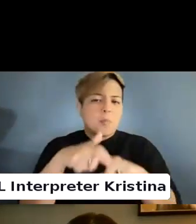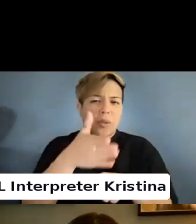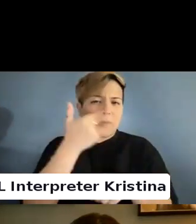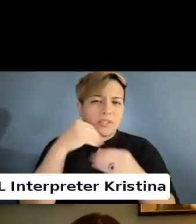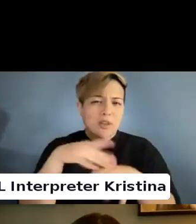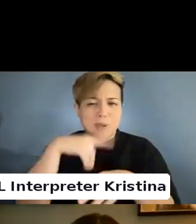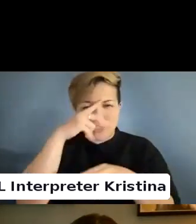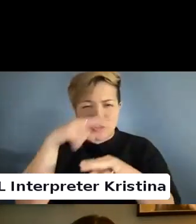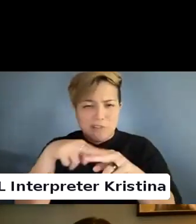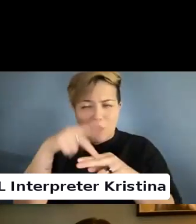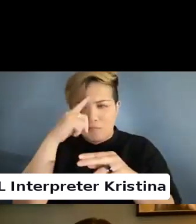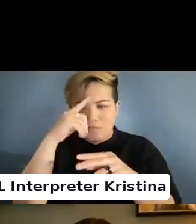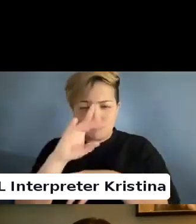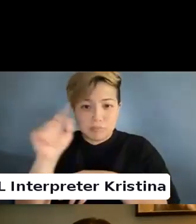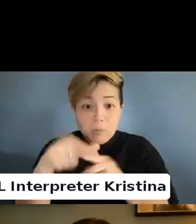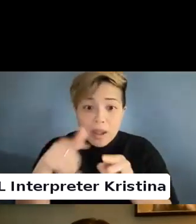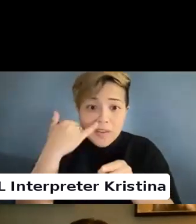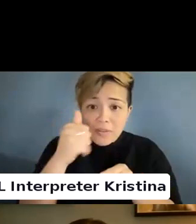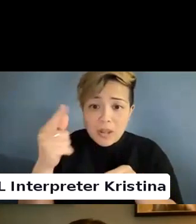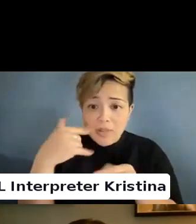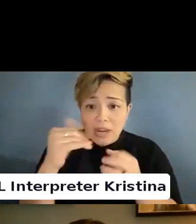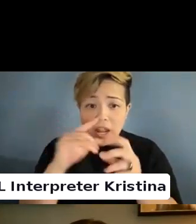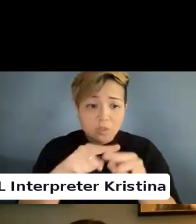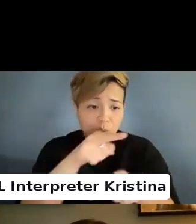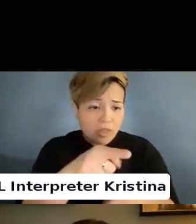If anyone else has any answers to this.